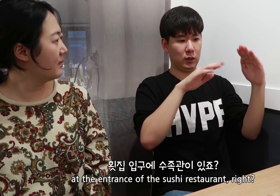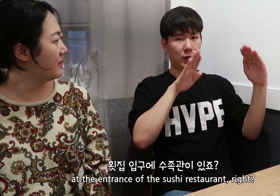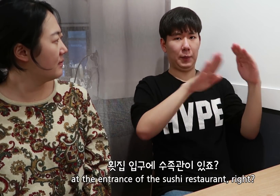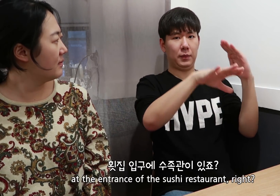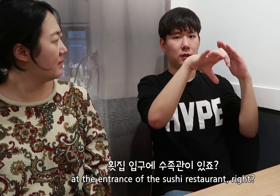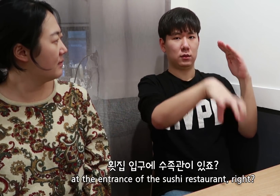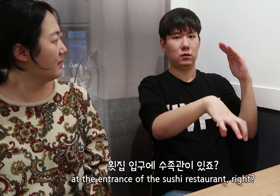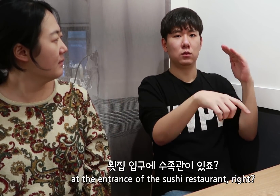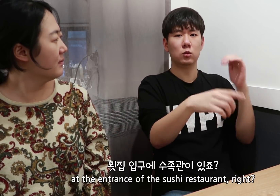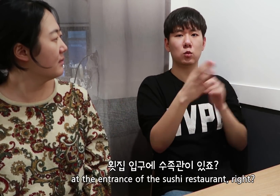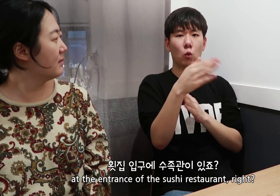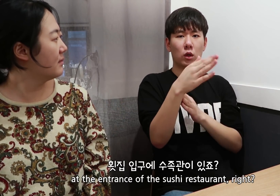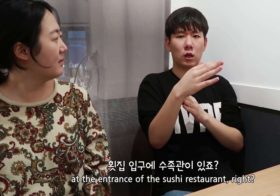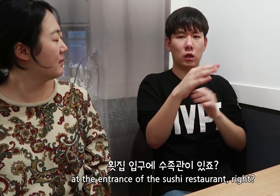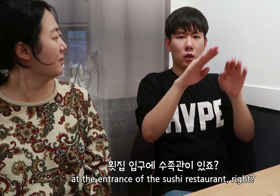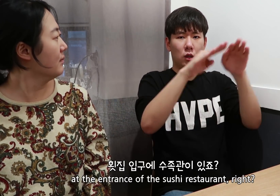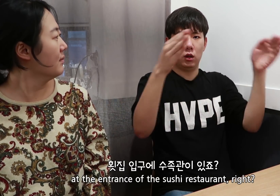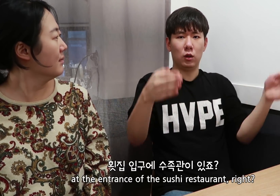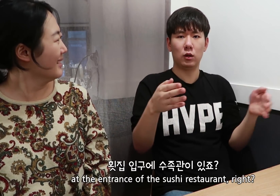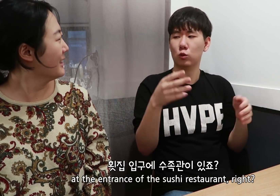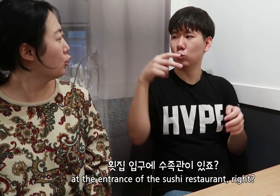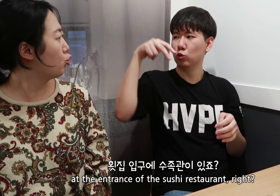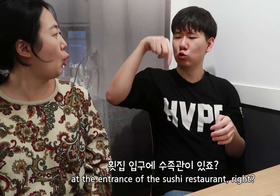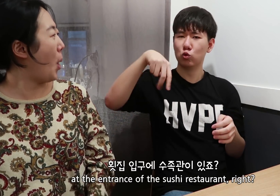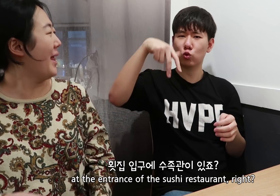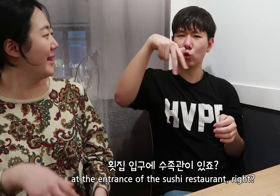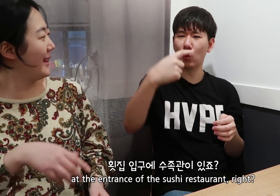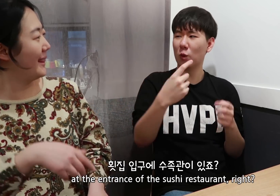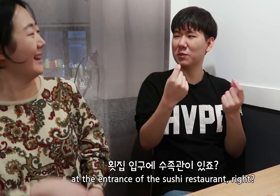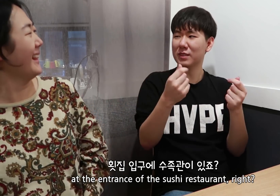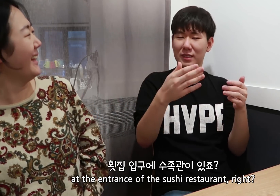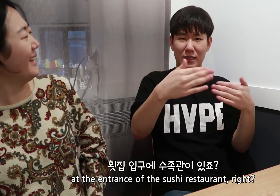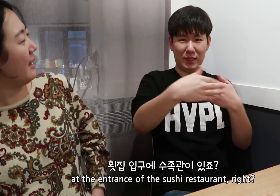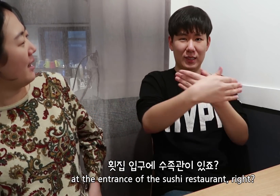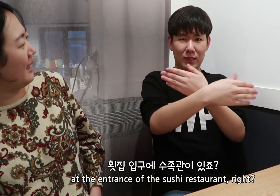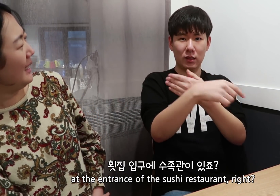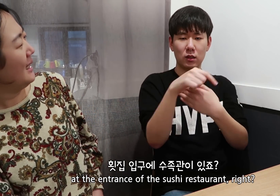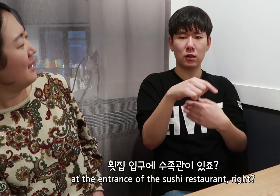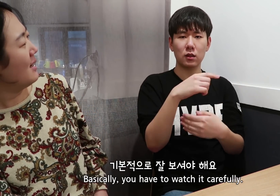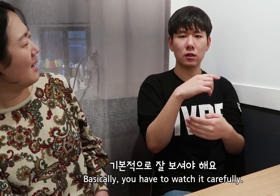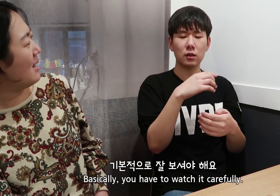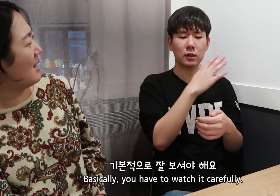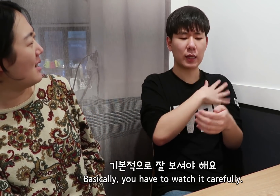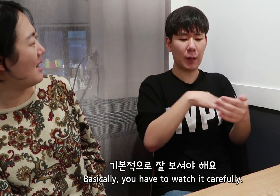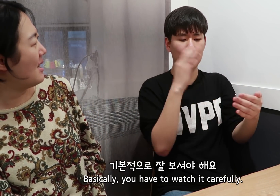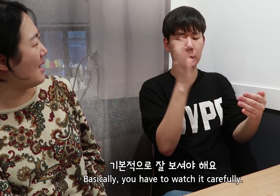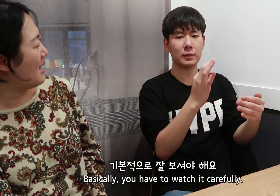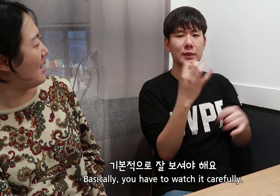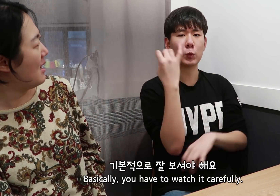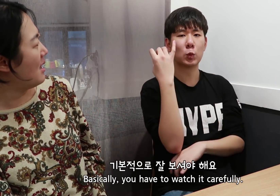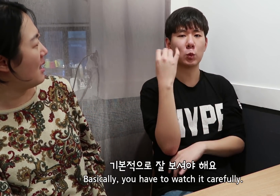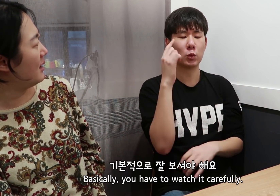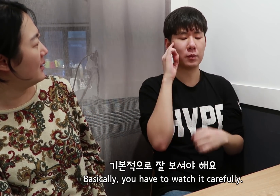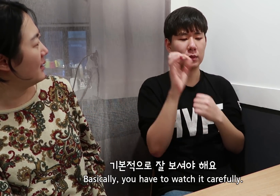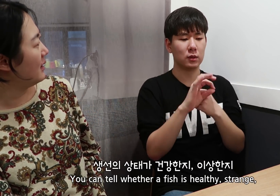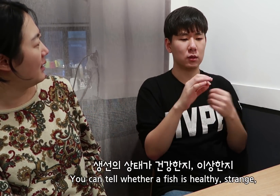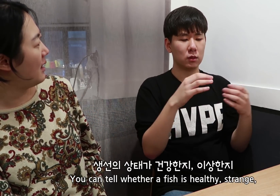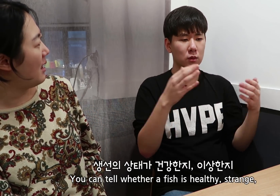at the entrance of the sushi restaurant, right? Basically, you have to watch it carefully.